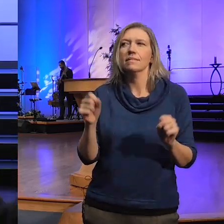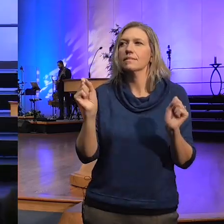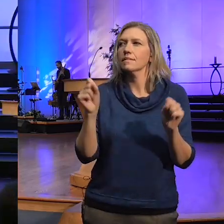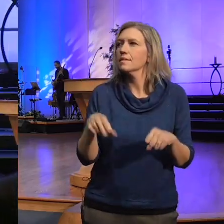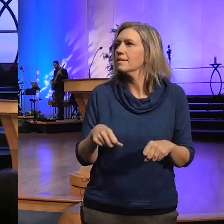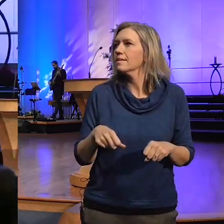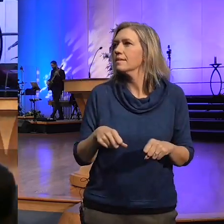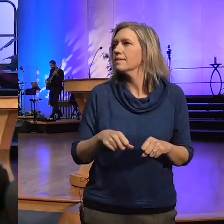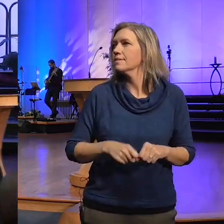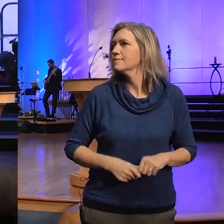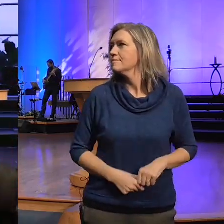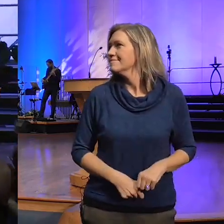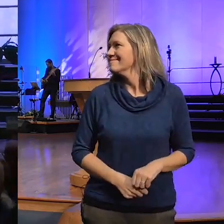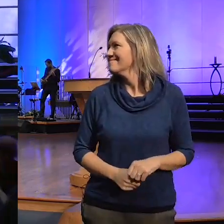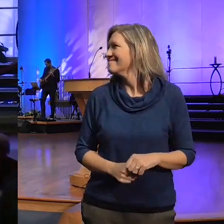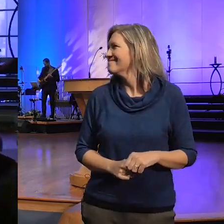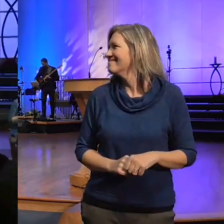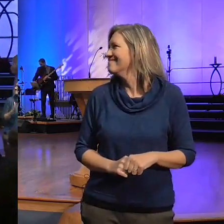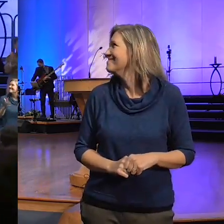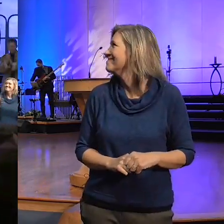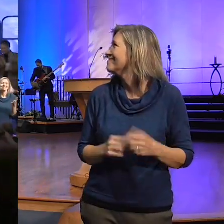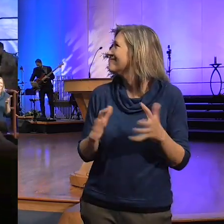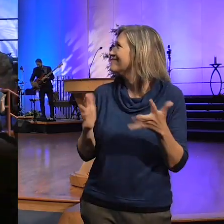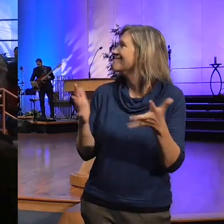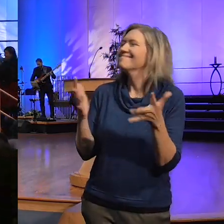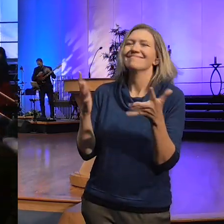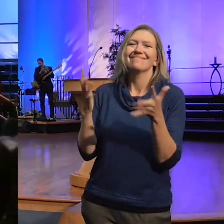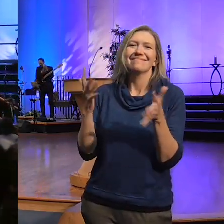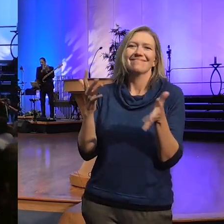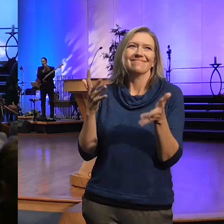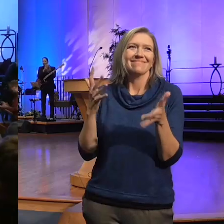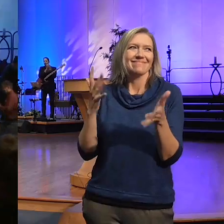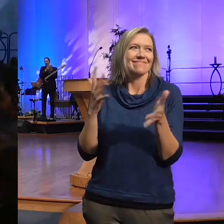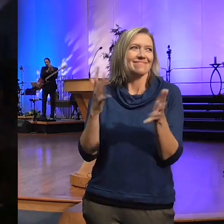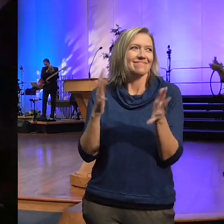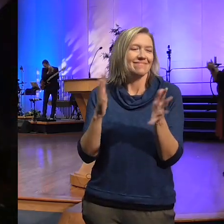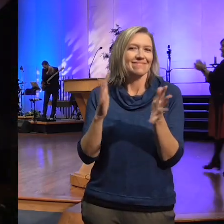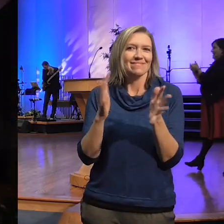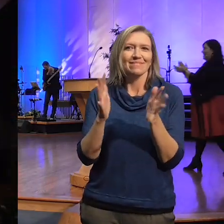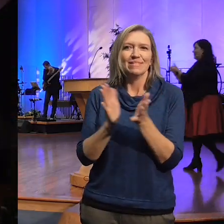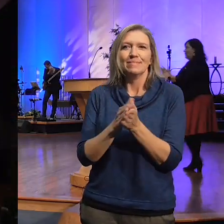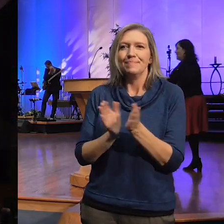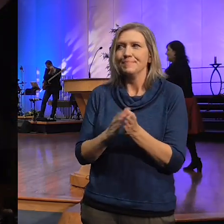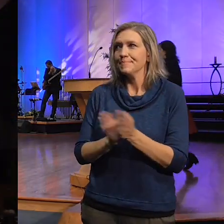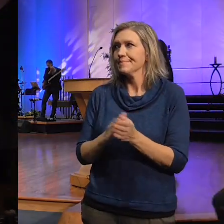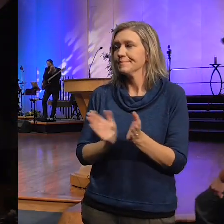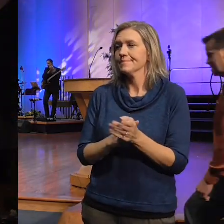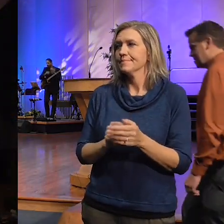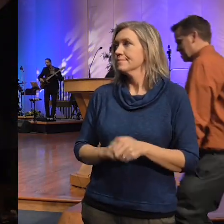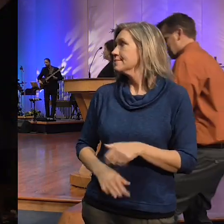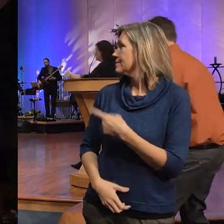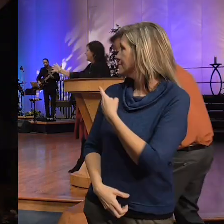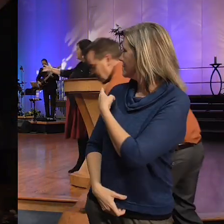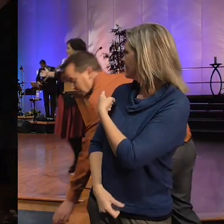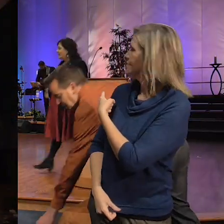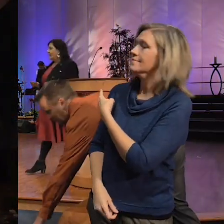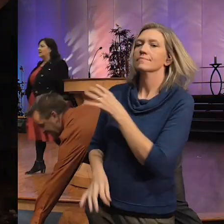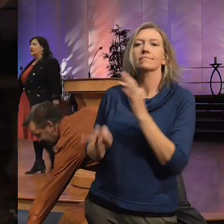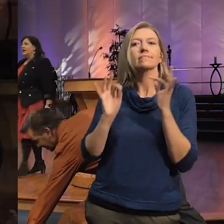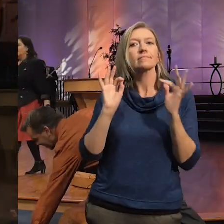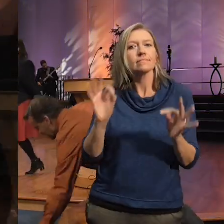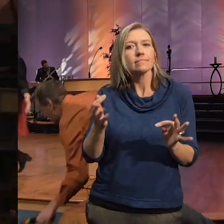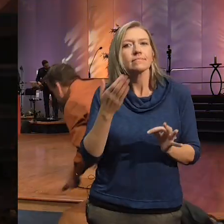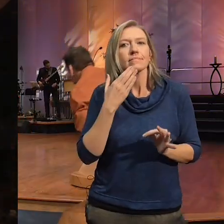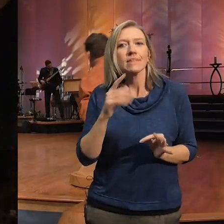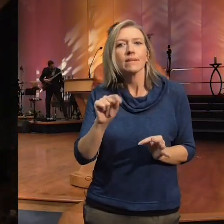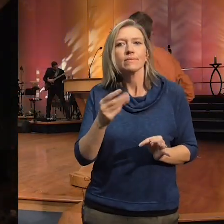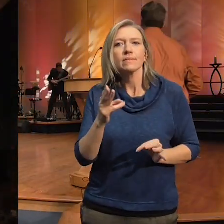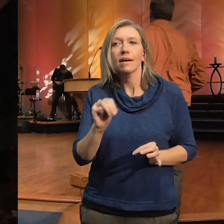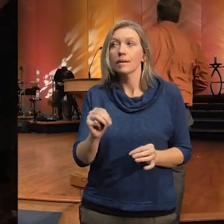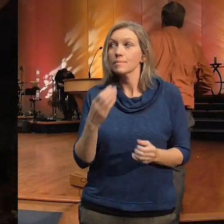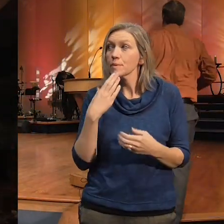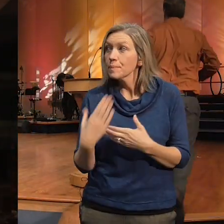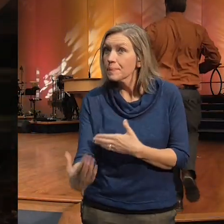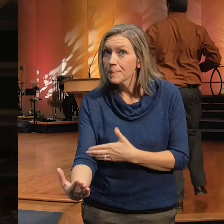yeah wonderful thanks so much Tom lch good morning Mile High Church